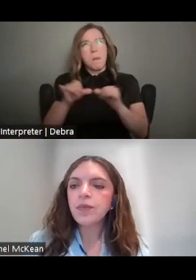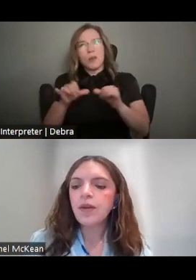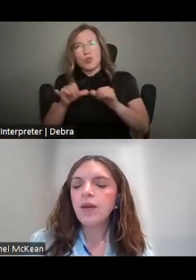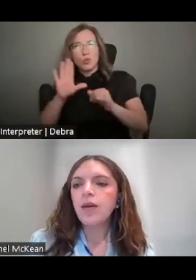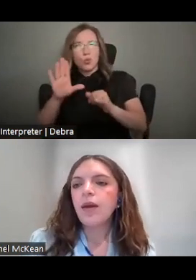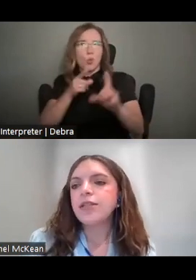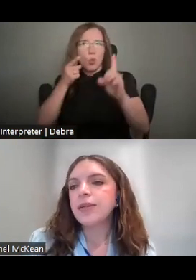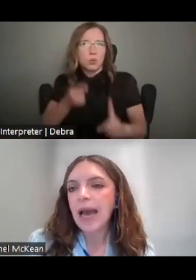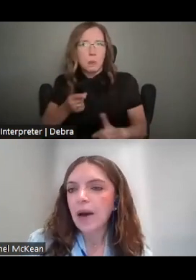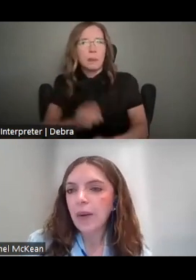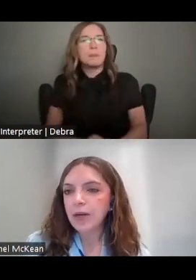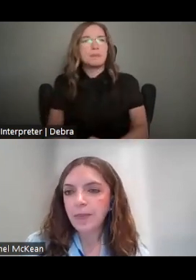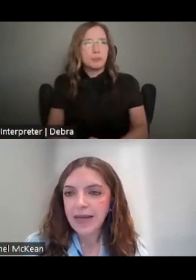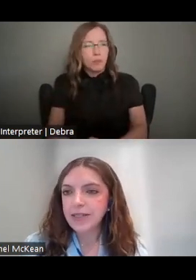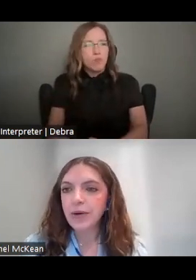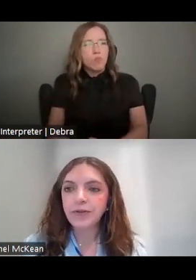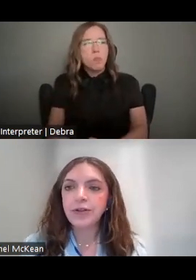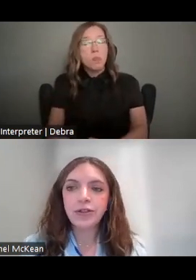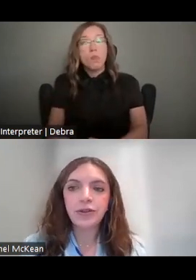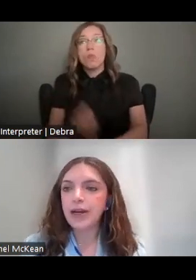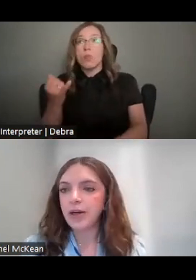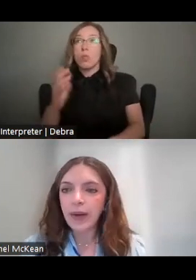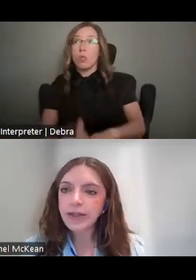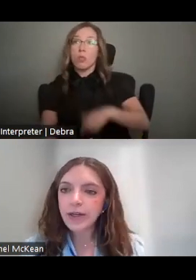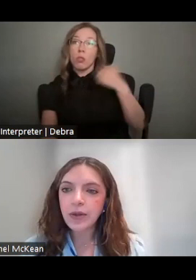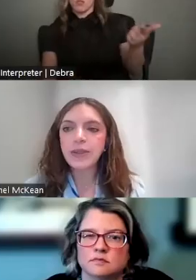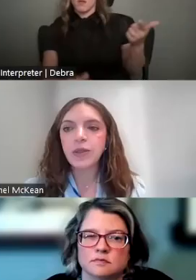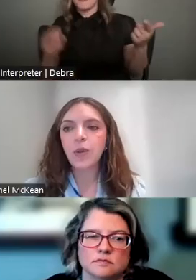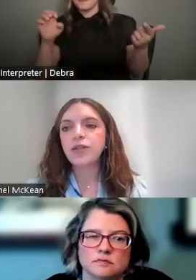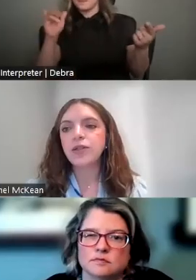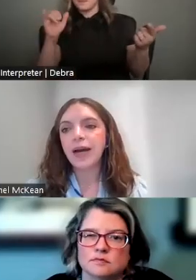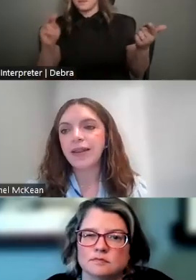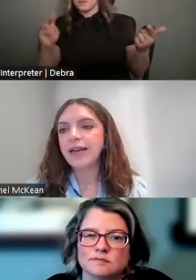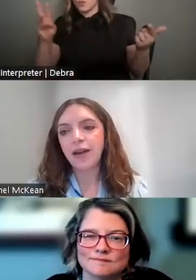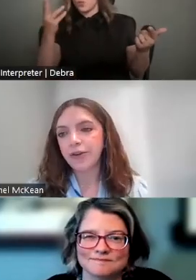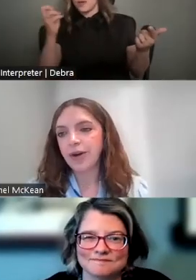SO, NOW I'M GOING TO PASS IT OVER TO ERIN WAYLOR WHO IS GOING TO HIGHLIGHT ANOTHER GRANT